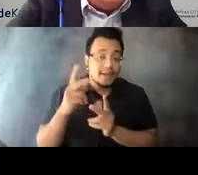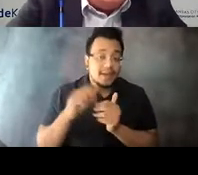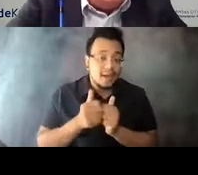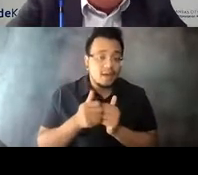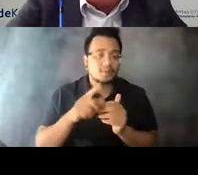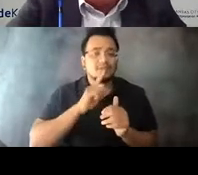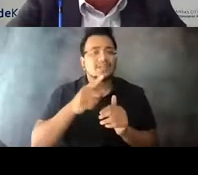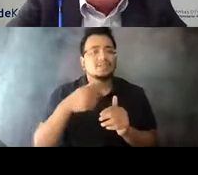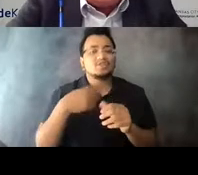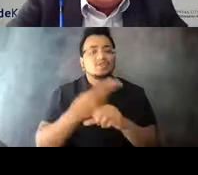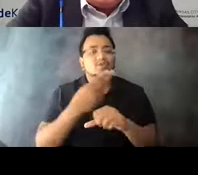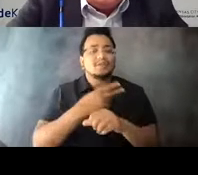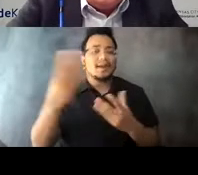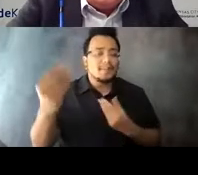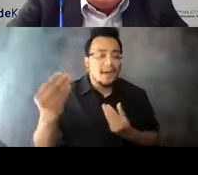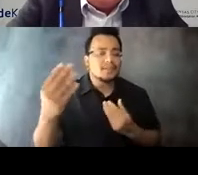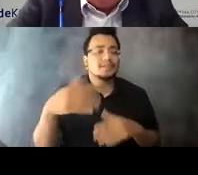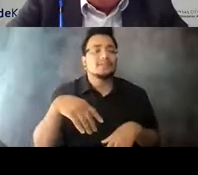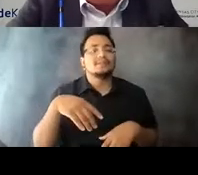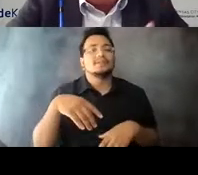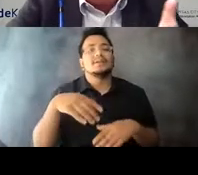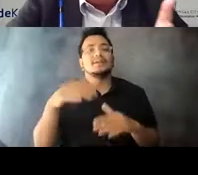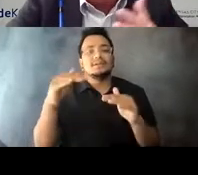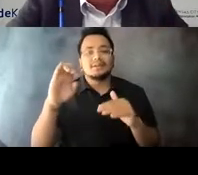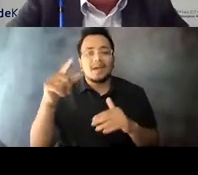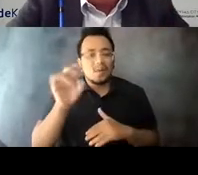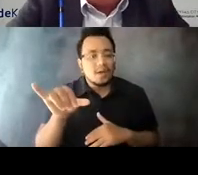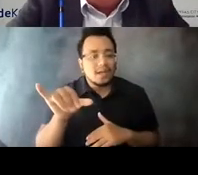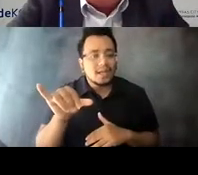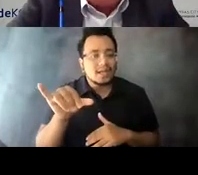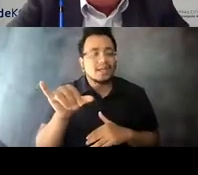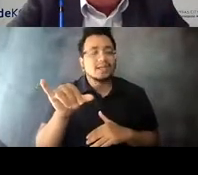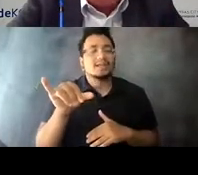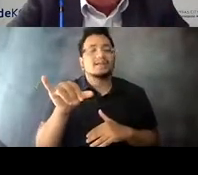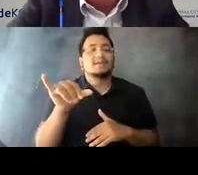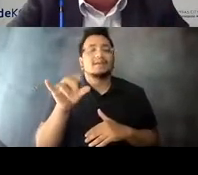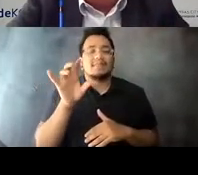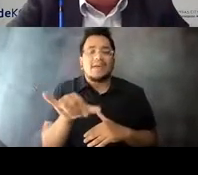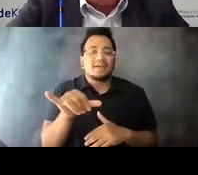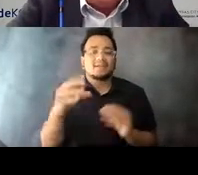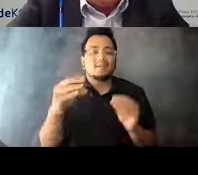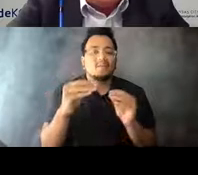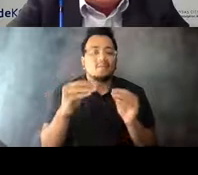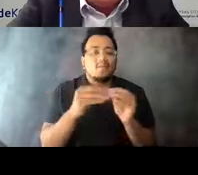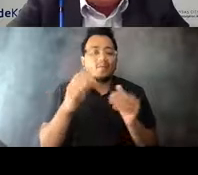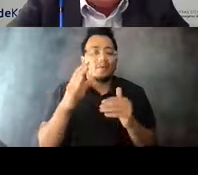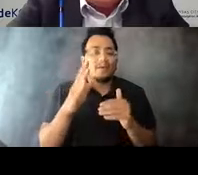for social equity, far outweighs the return on investment 15:04:25 for concrete and asphalt.